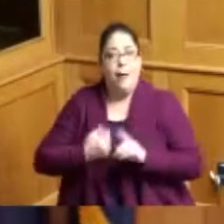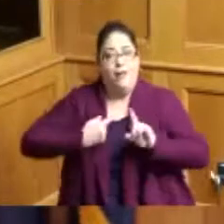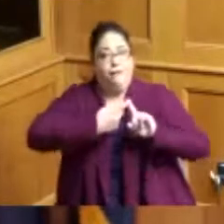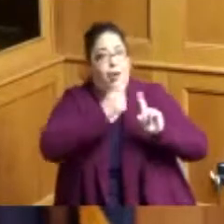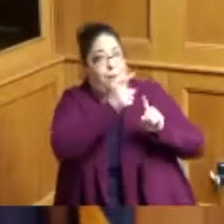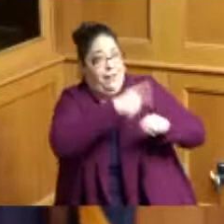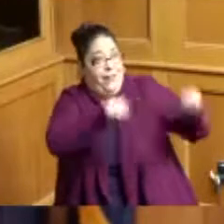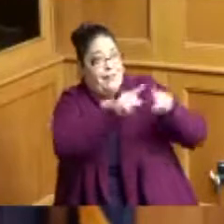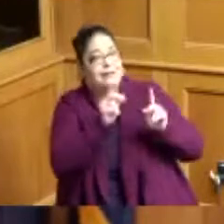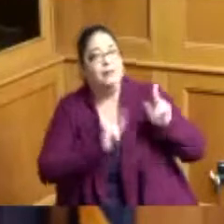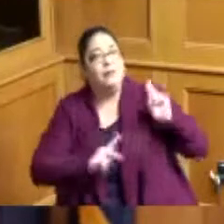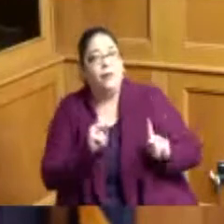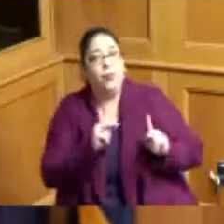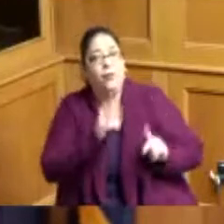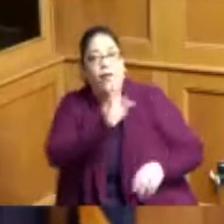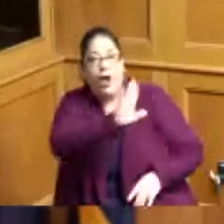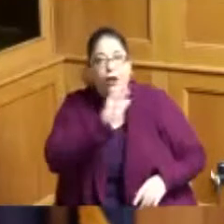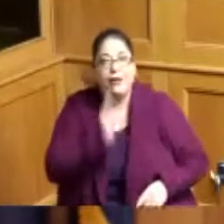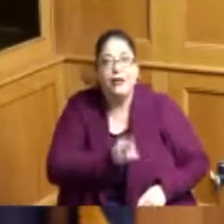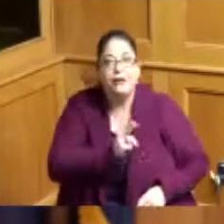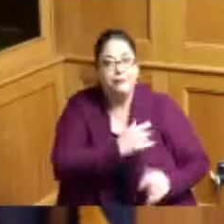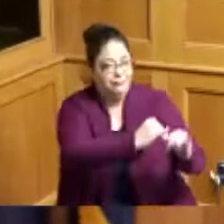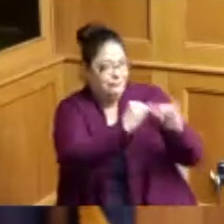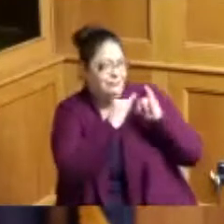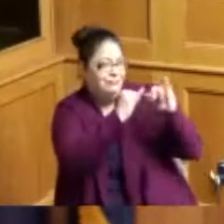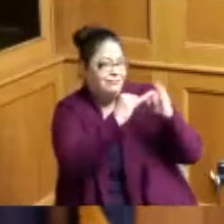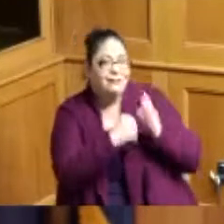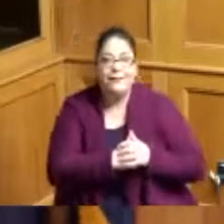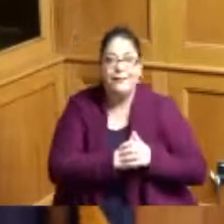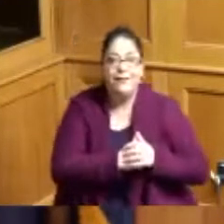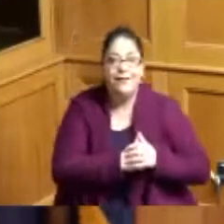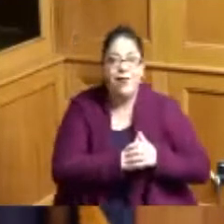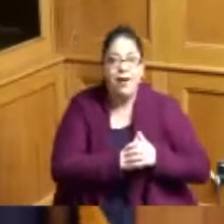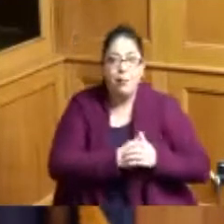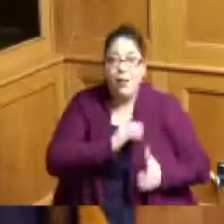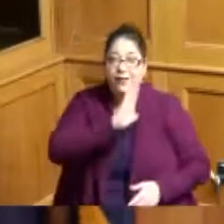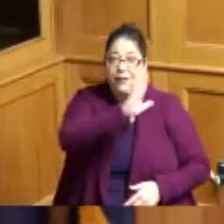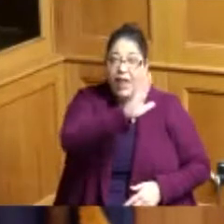what they have done but the odds and the obstacles that they had to overcome